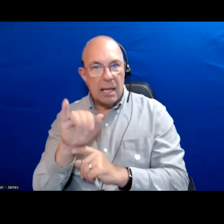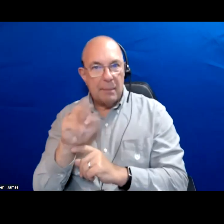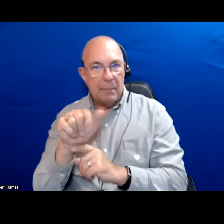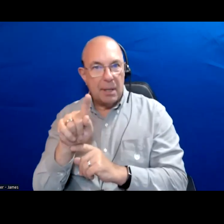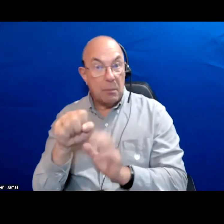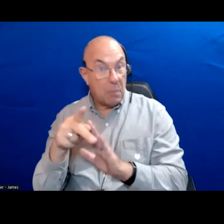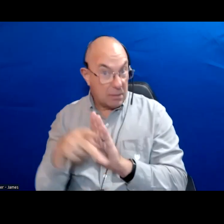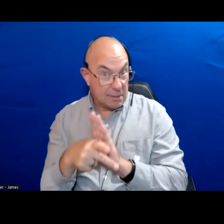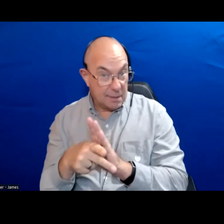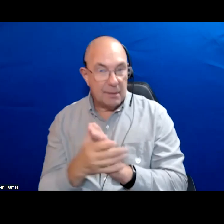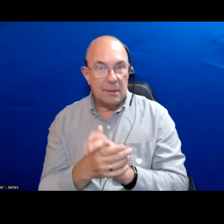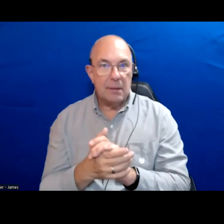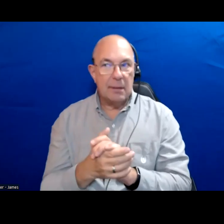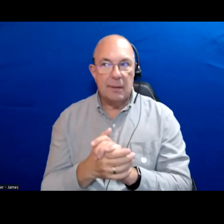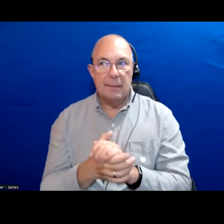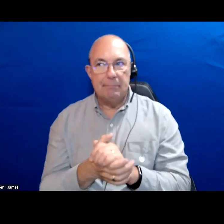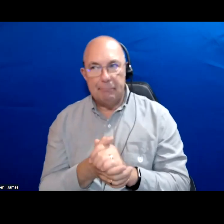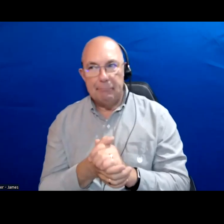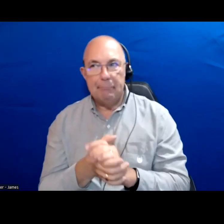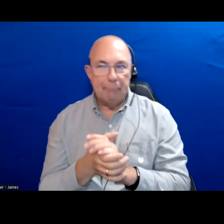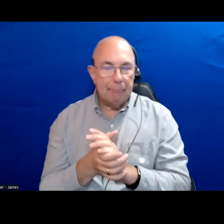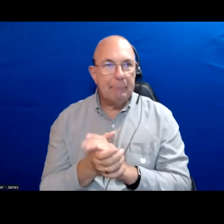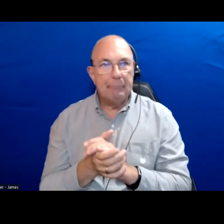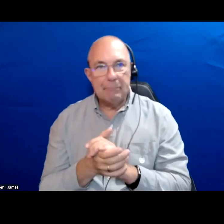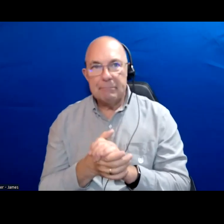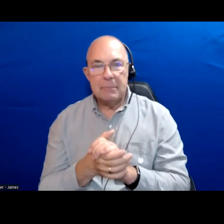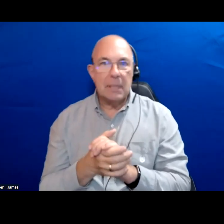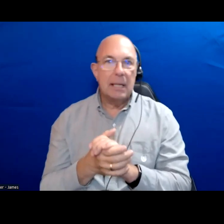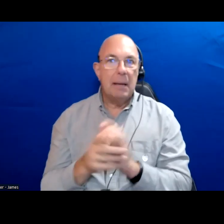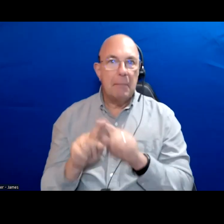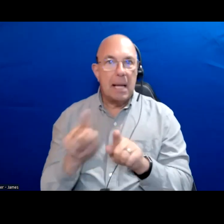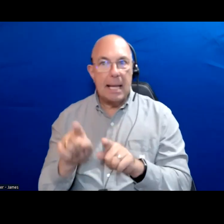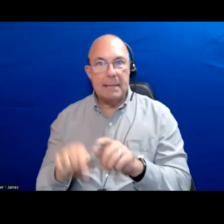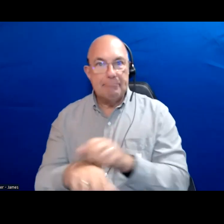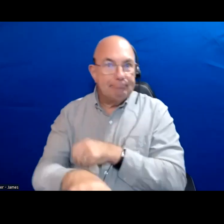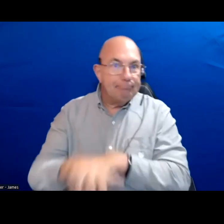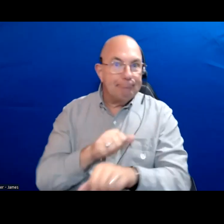But has never sort of put their money where their mouth is that there has not been enough